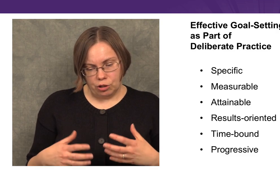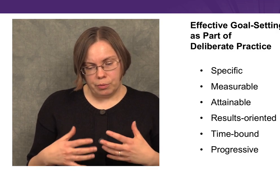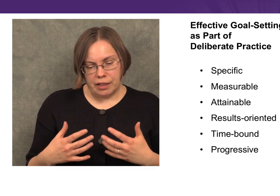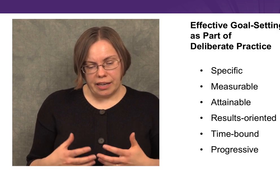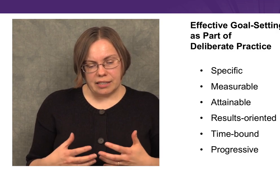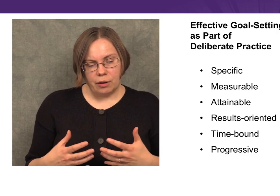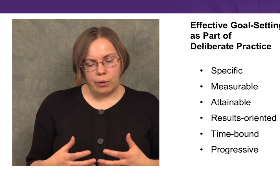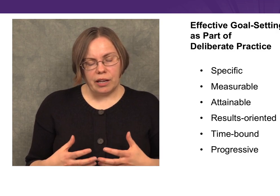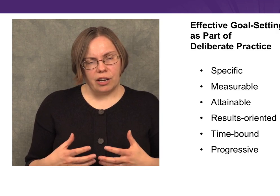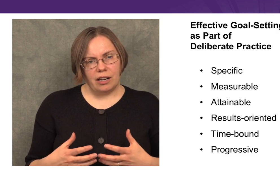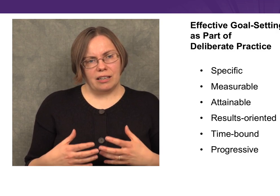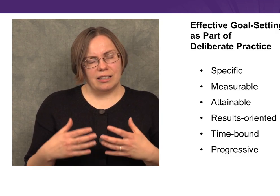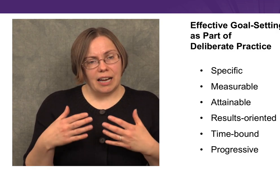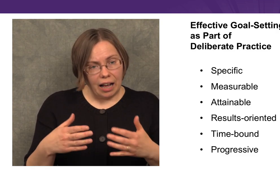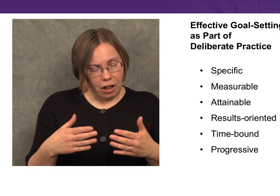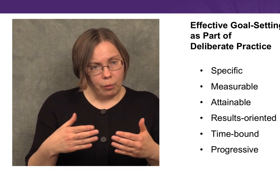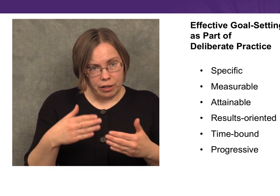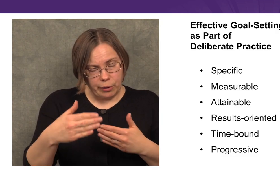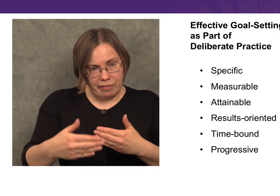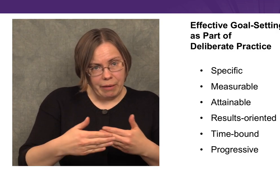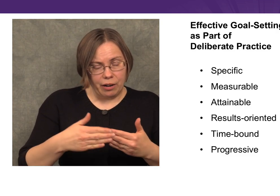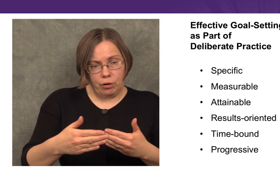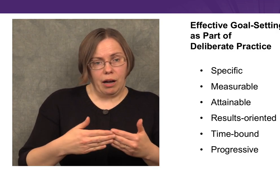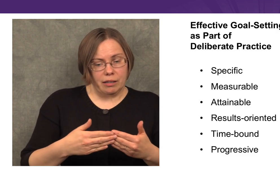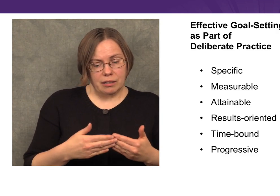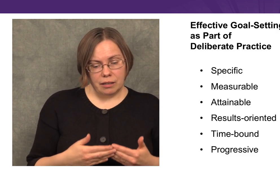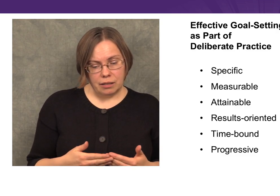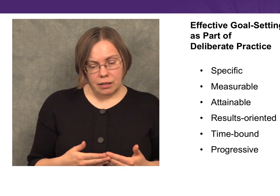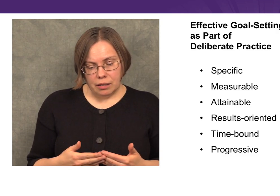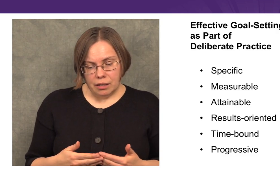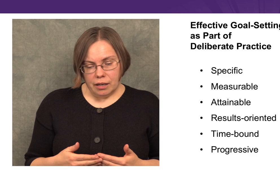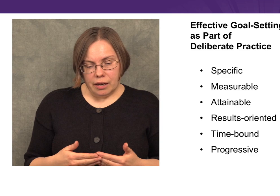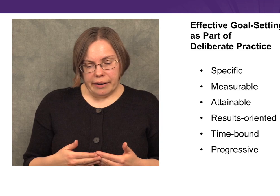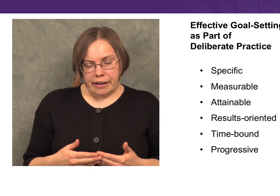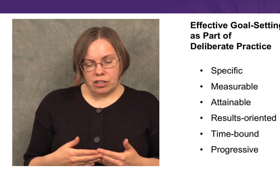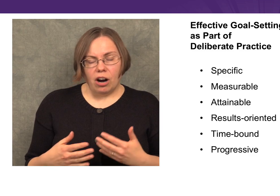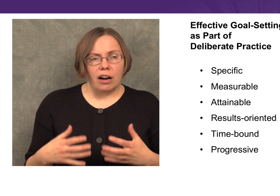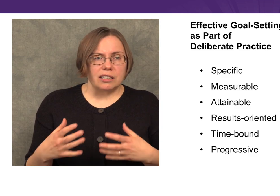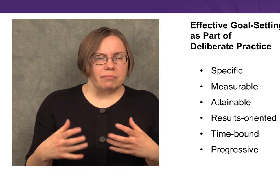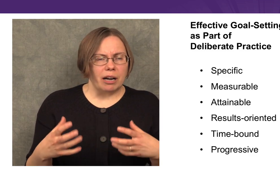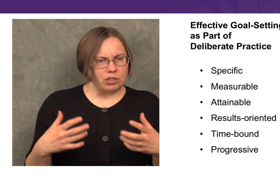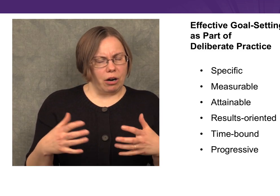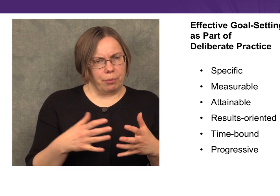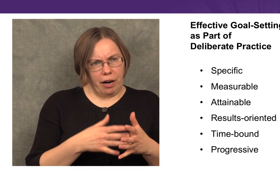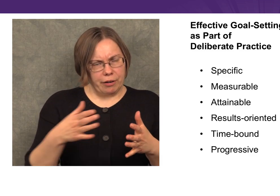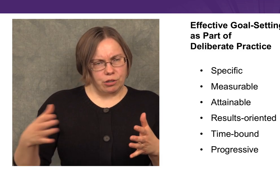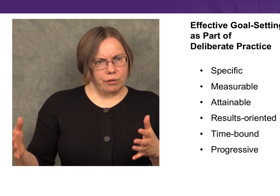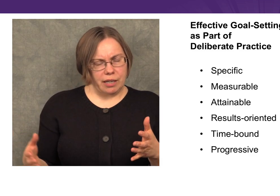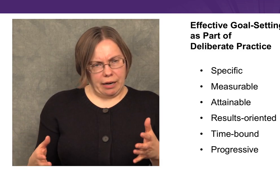should be things that we can tell whether we have met or not. It’s hard to measure our progress over time,